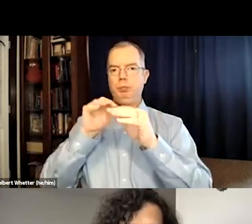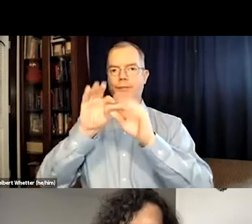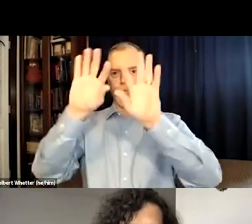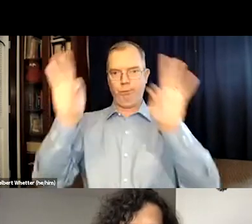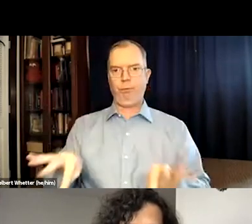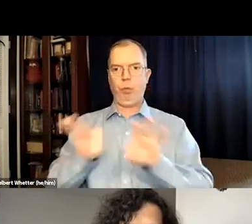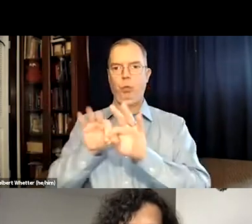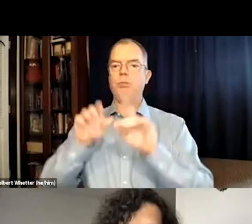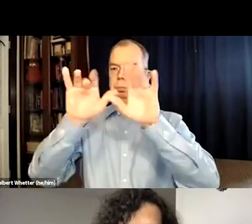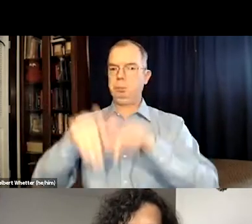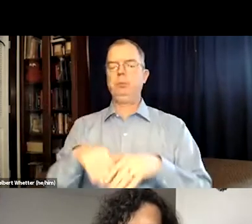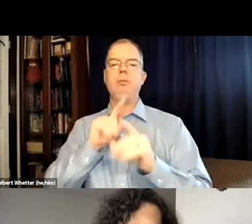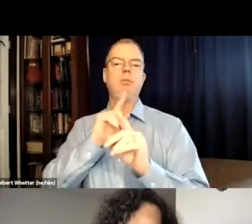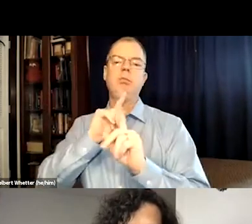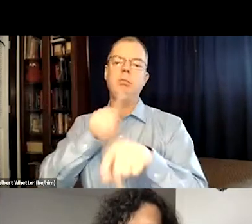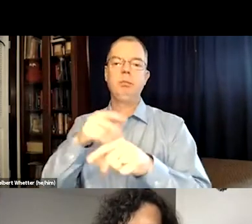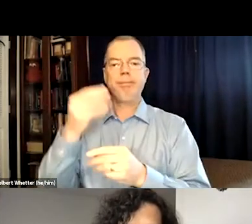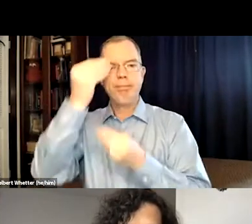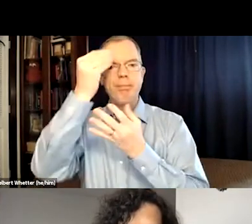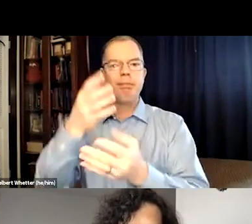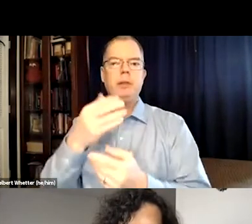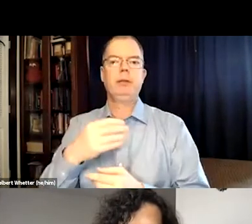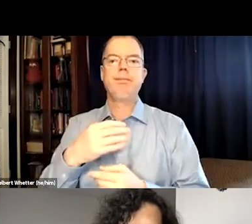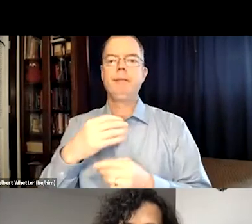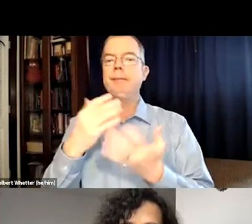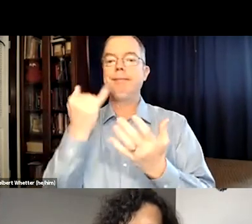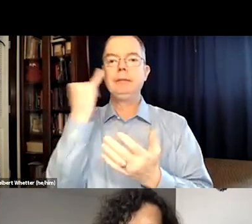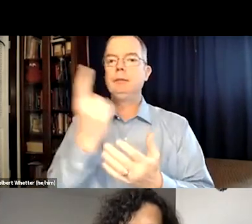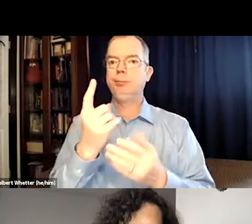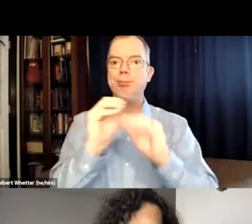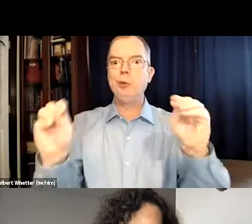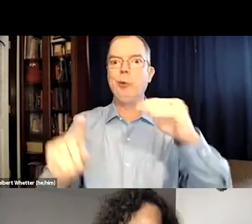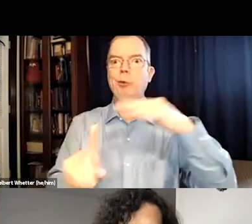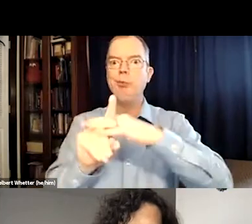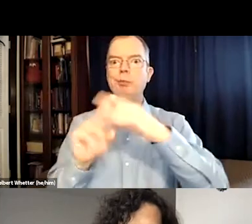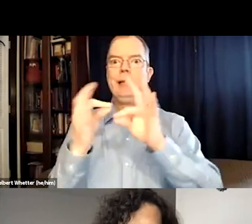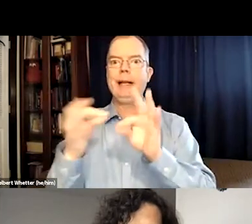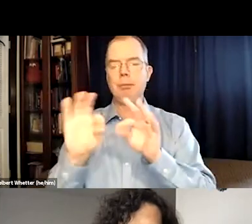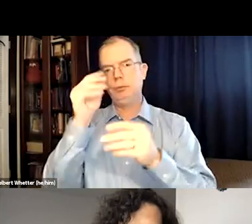The FCC offers one specific form to fill out where you can send them information.